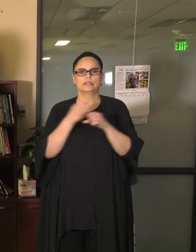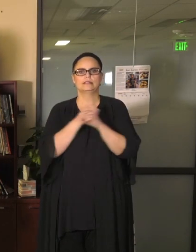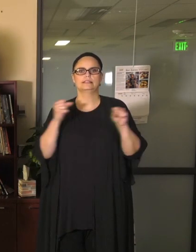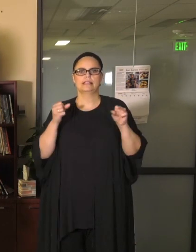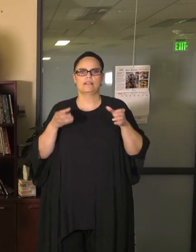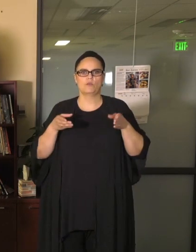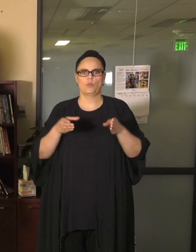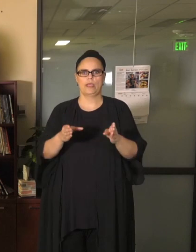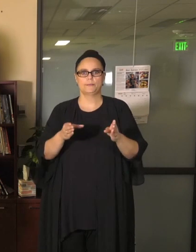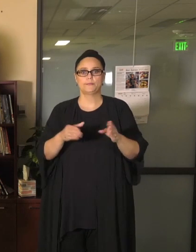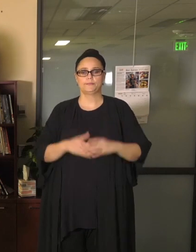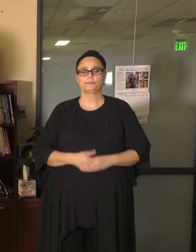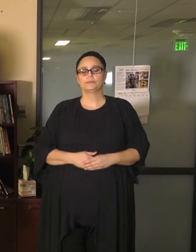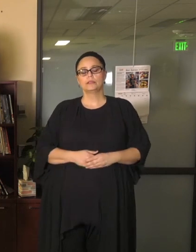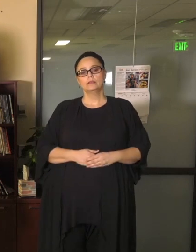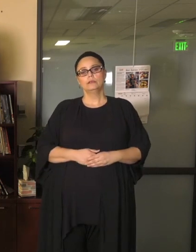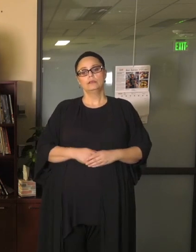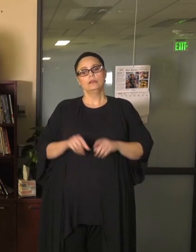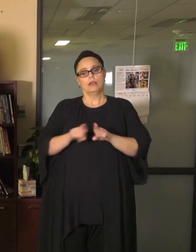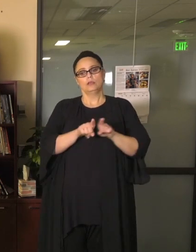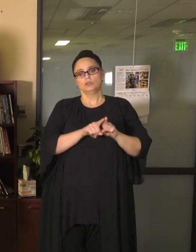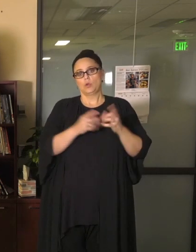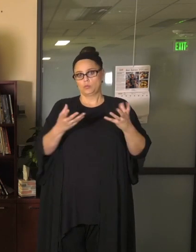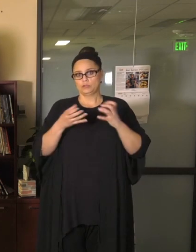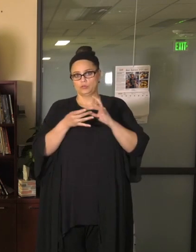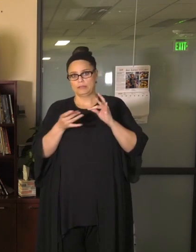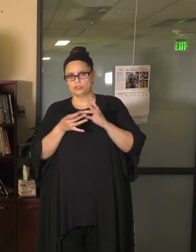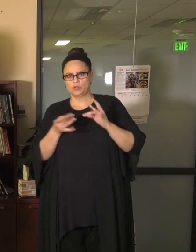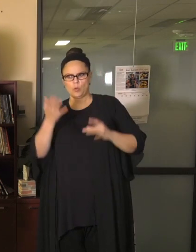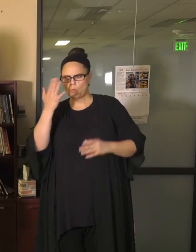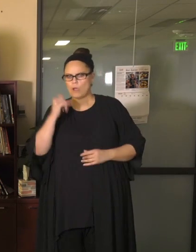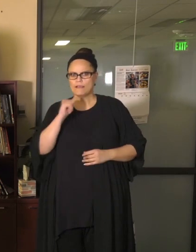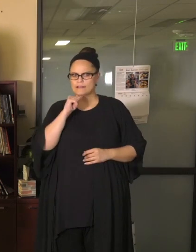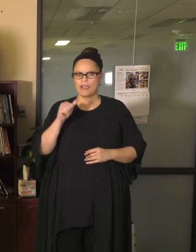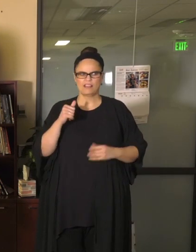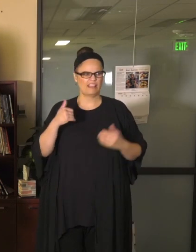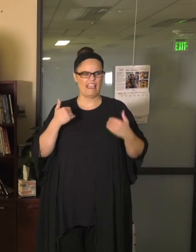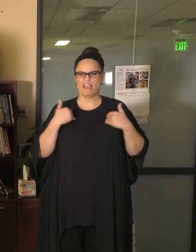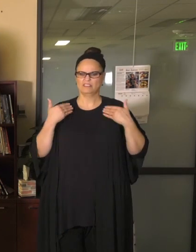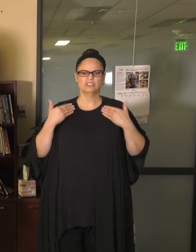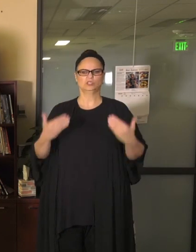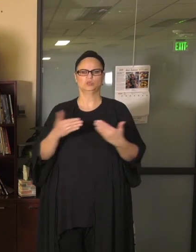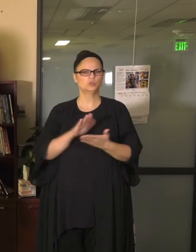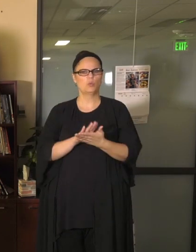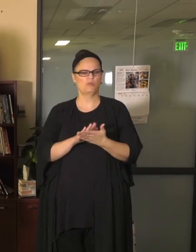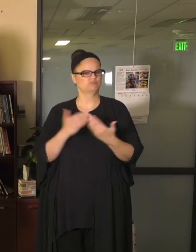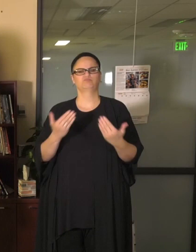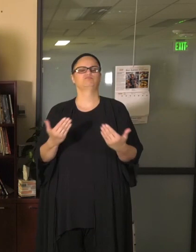And I should mention, if you're wondering why can't you just do school, again, these are very controlled